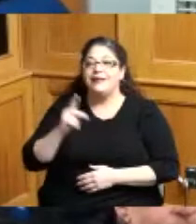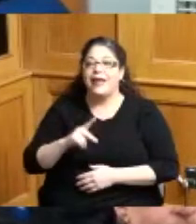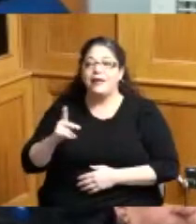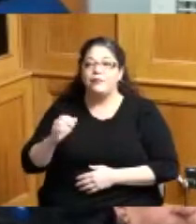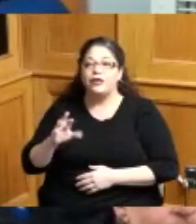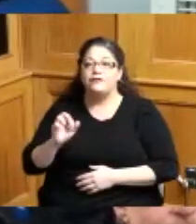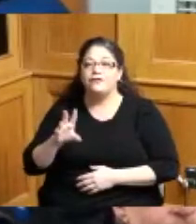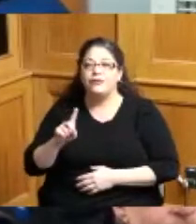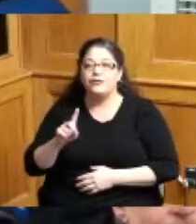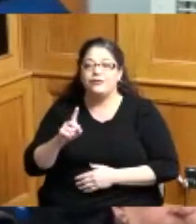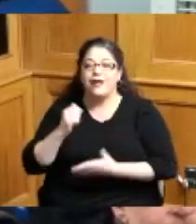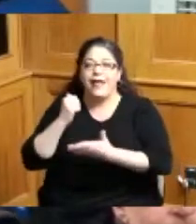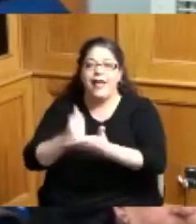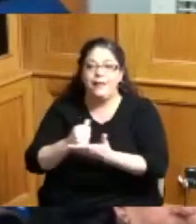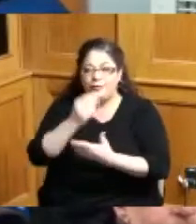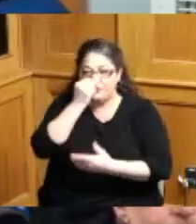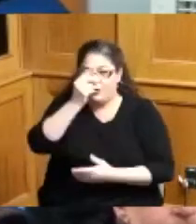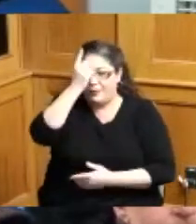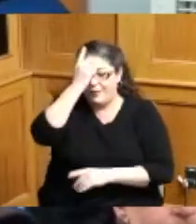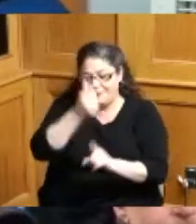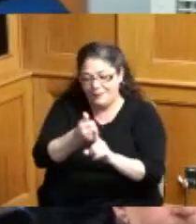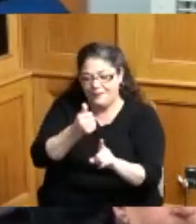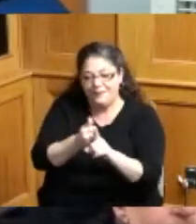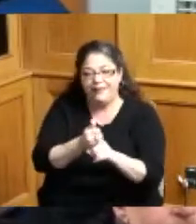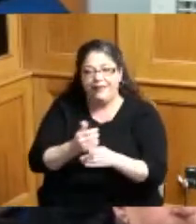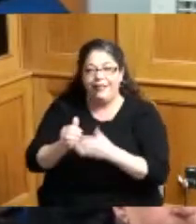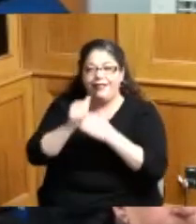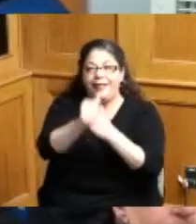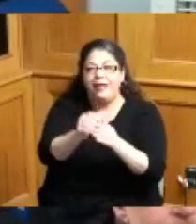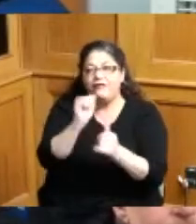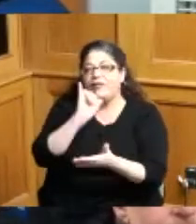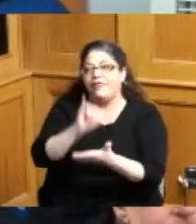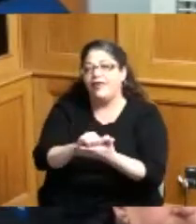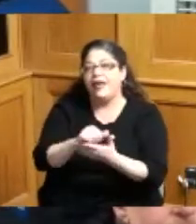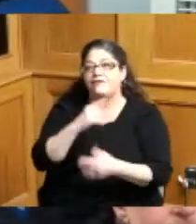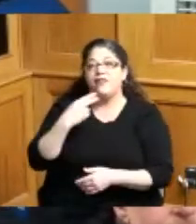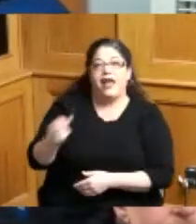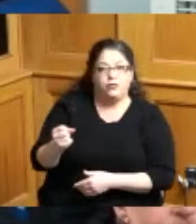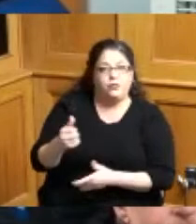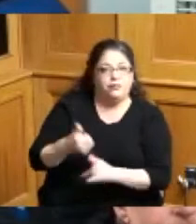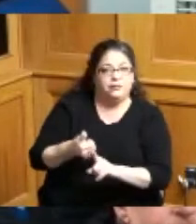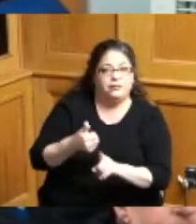Notre Dame to one of the more dominating four year runs in Ohio history she led the cougars